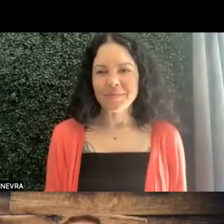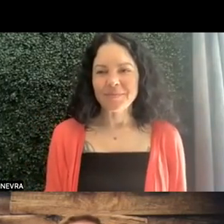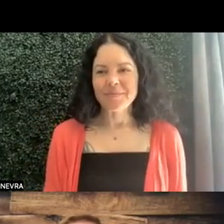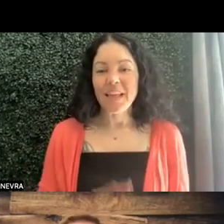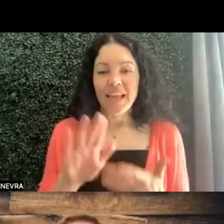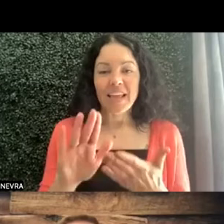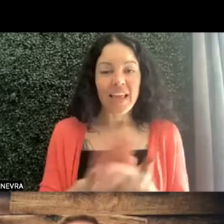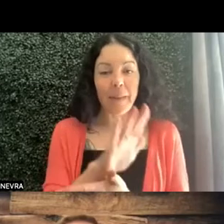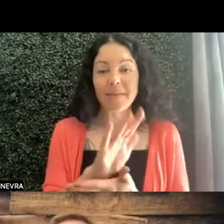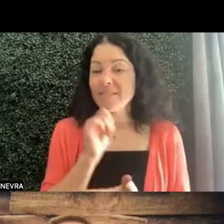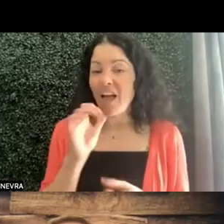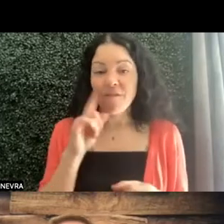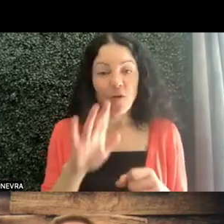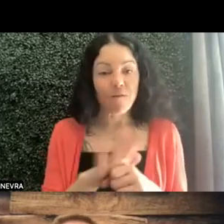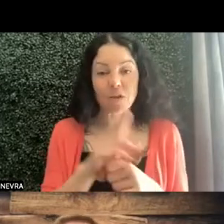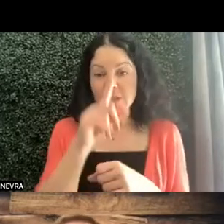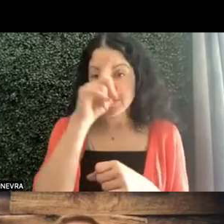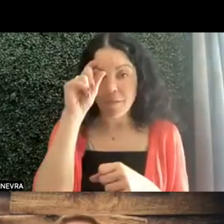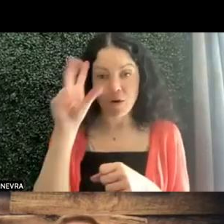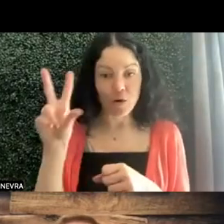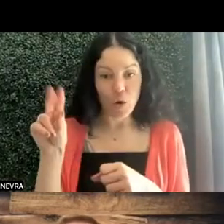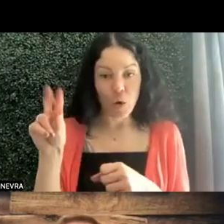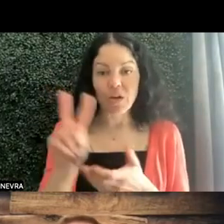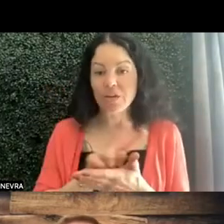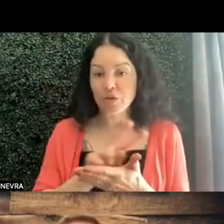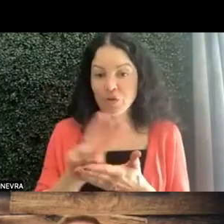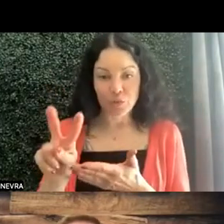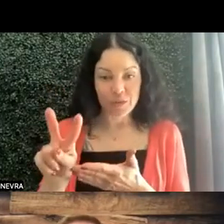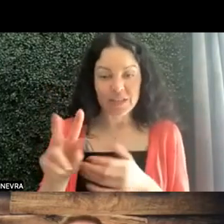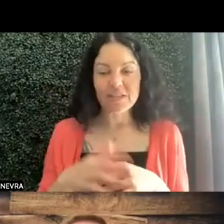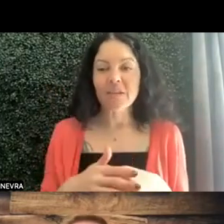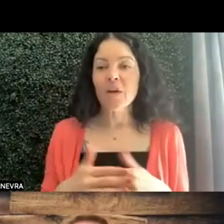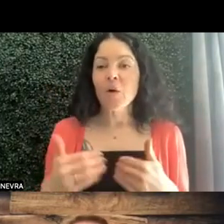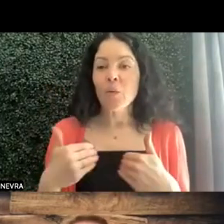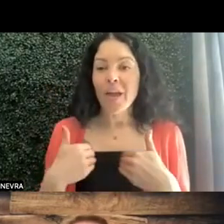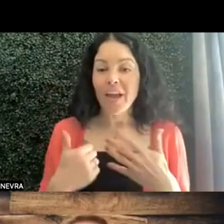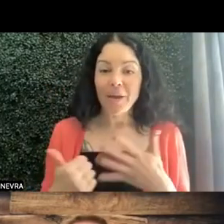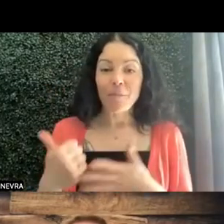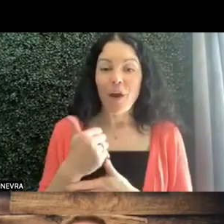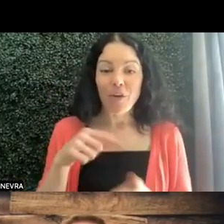That was another question in the chat. It is for two weeks. We did have a priority deadline of March 31st,